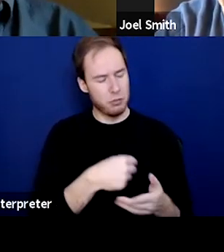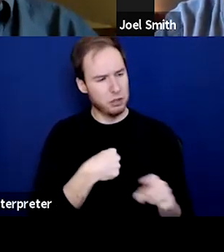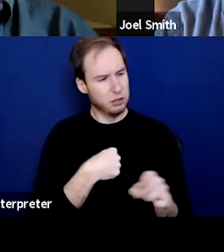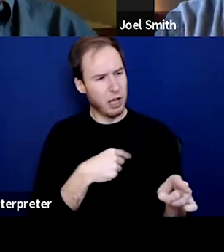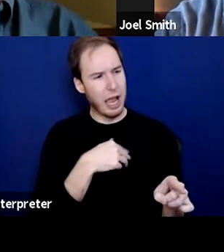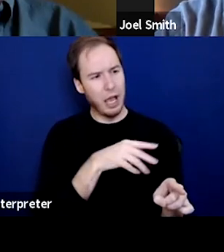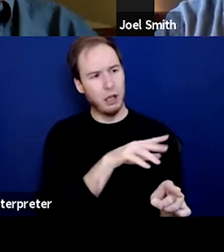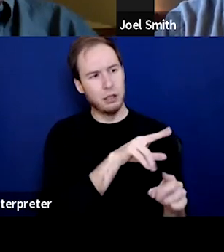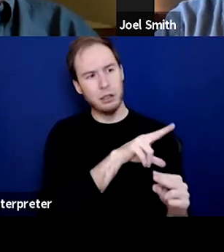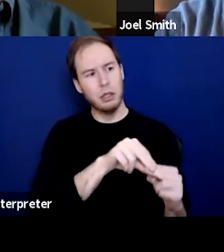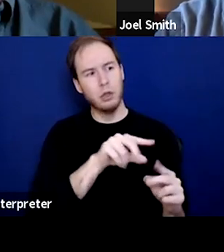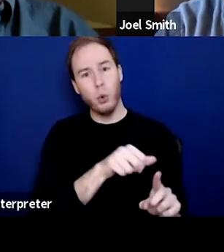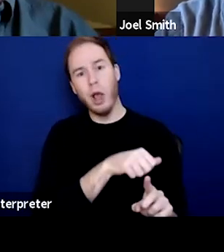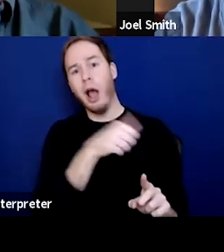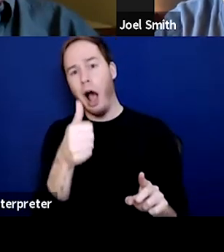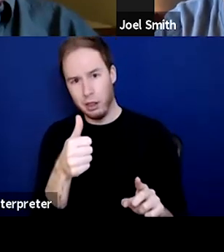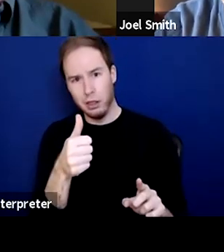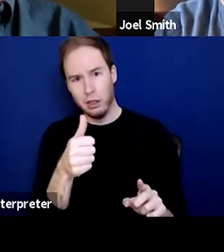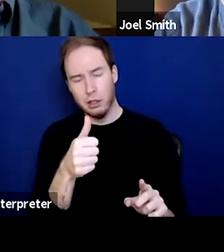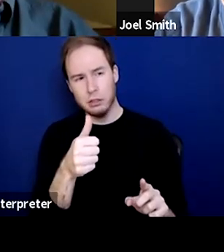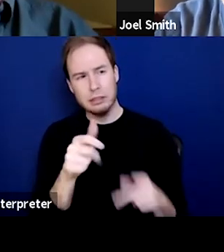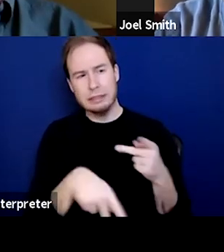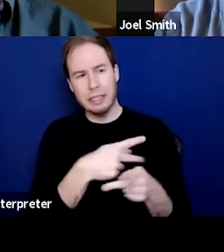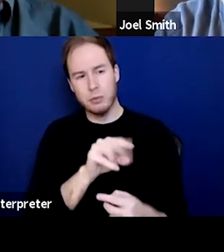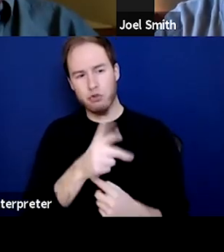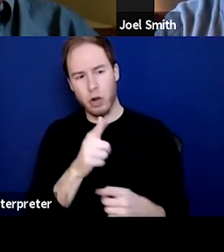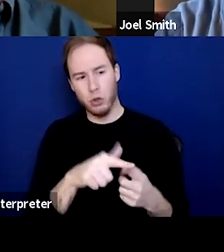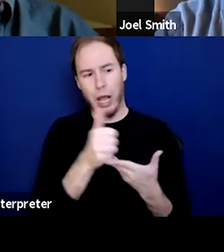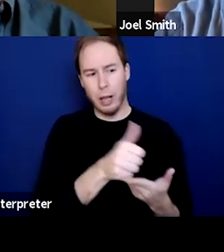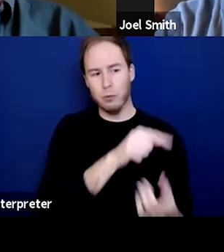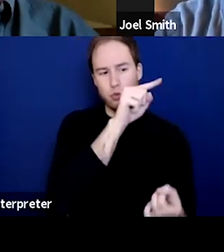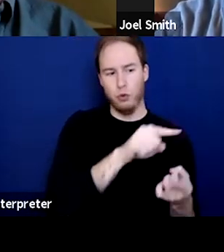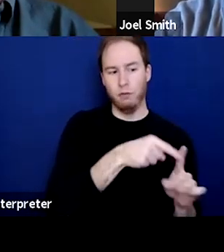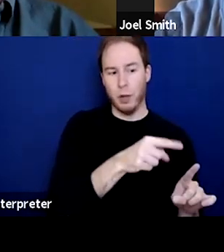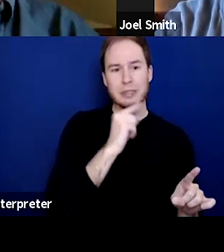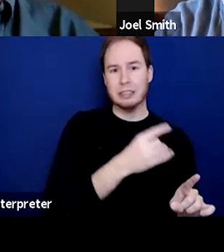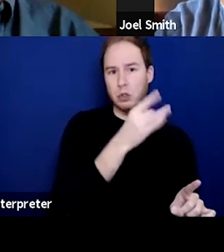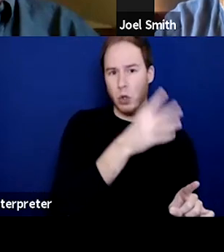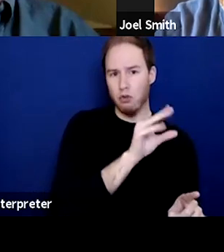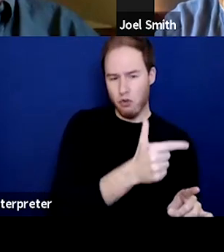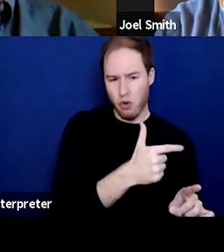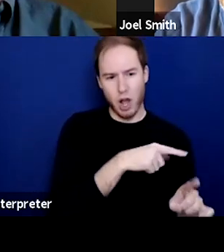to help them with the substance use that they were recovering from. And I learned tremendously from those experiences